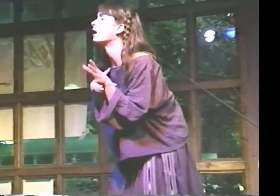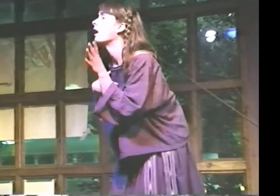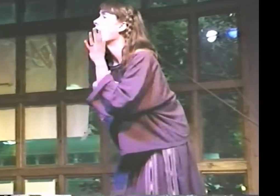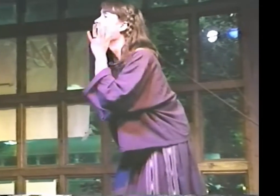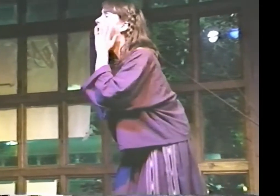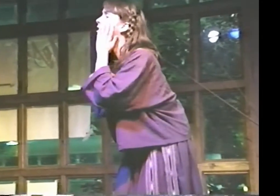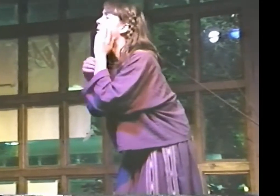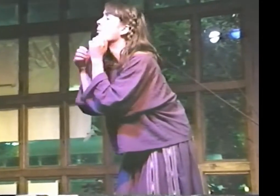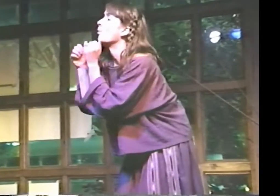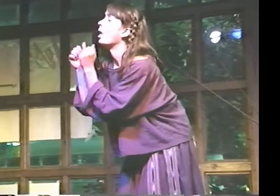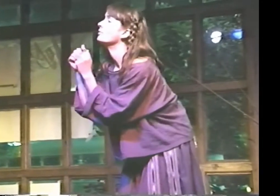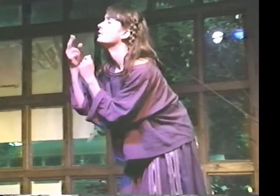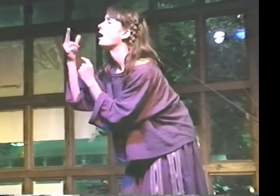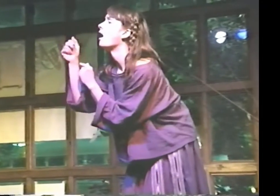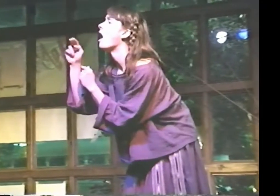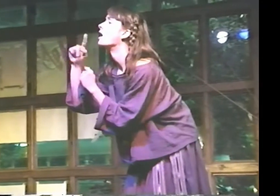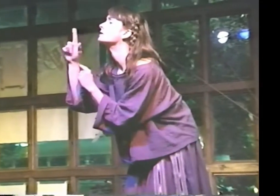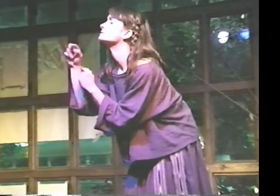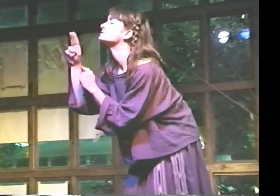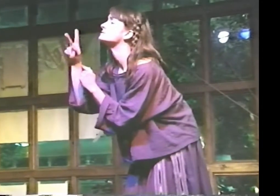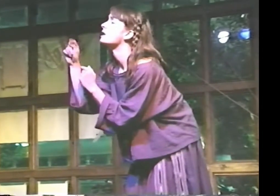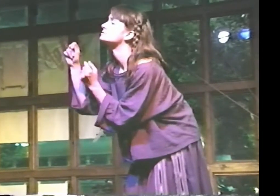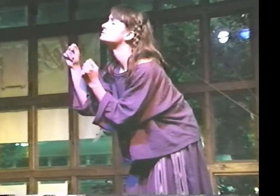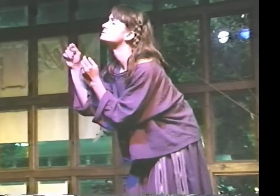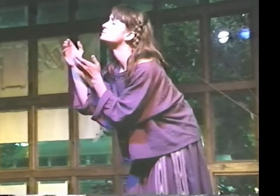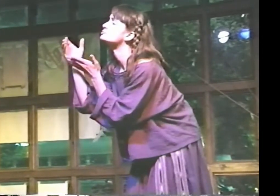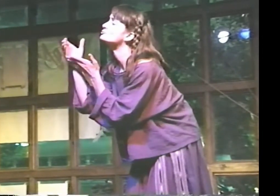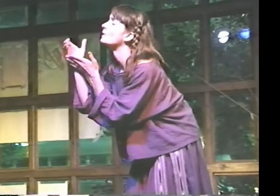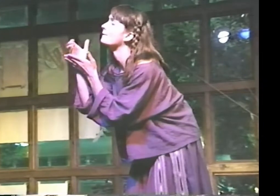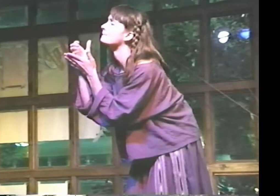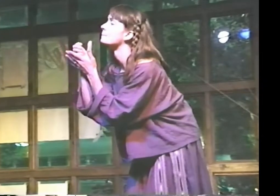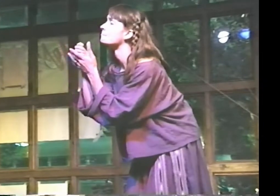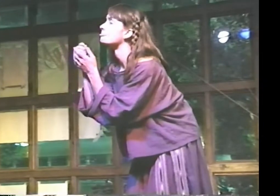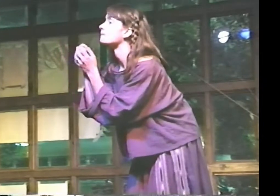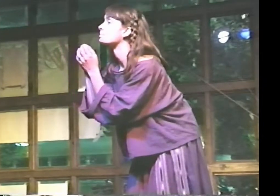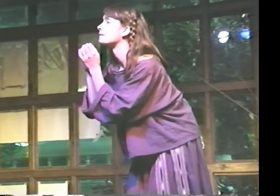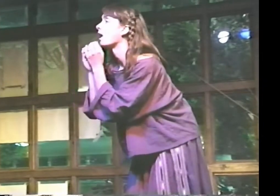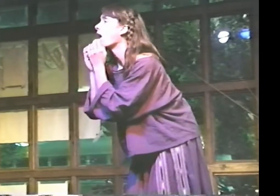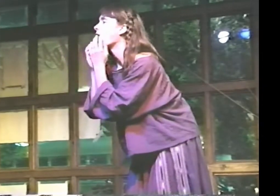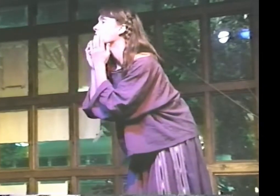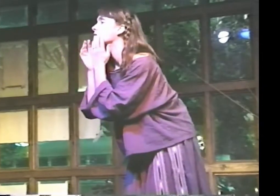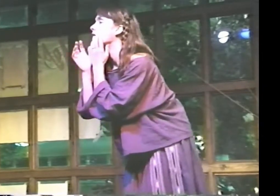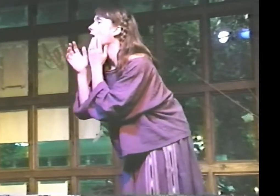SWISS CHOCOLATE WITH HAZELNUT CREAM FILLING.